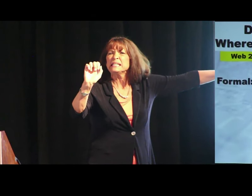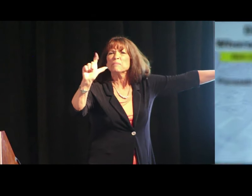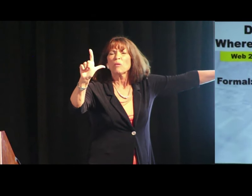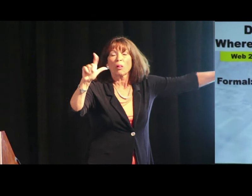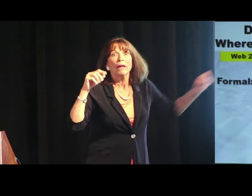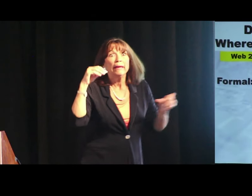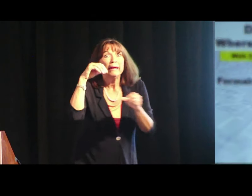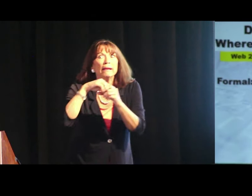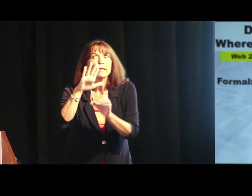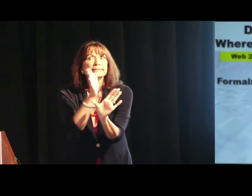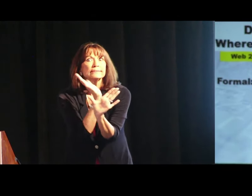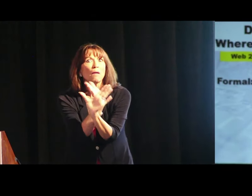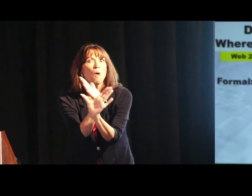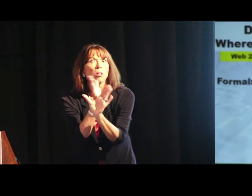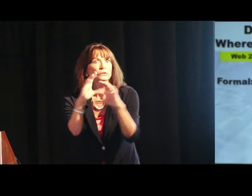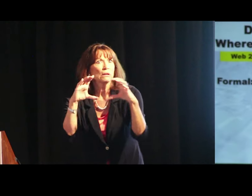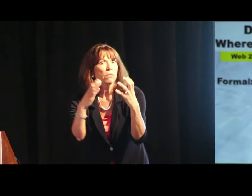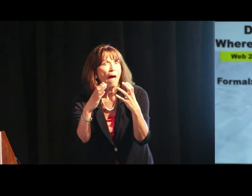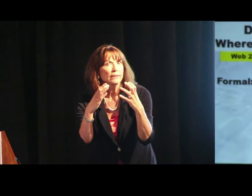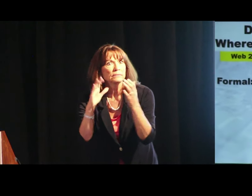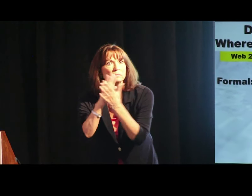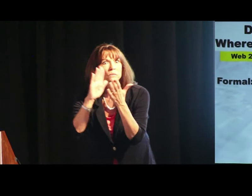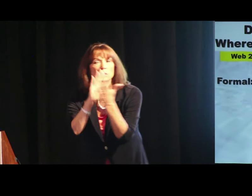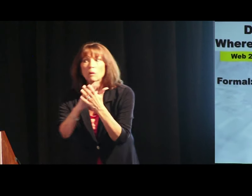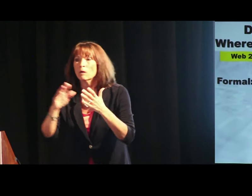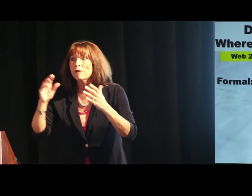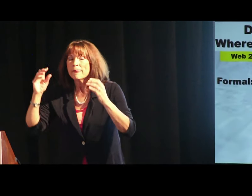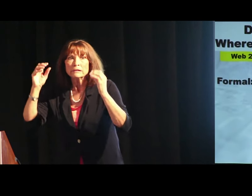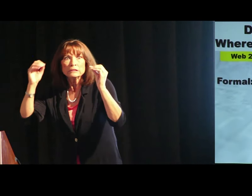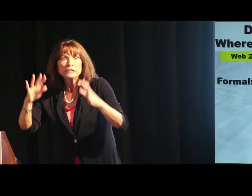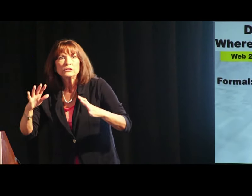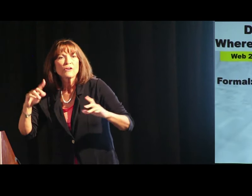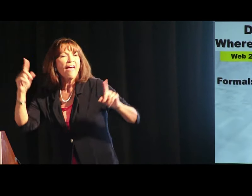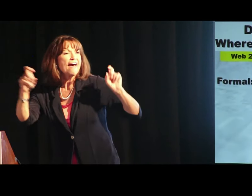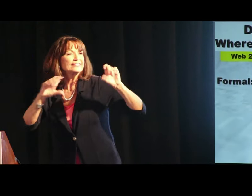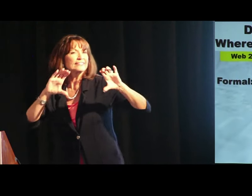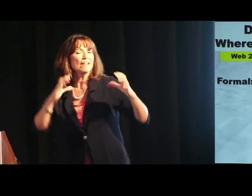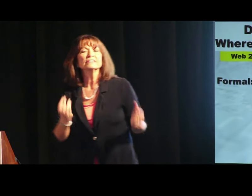Sybil in psychology class. The teacher asked the class,